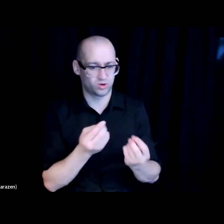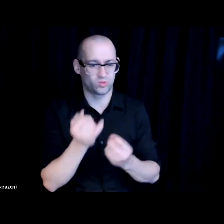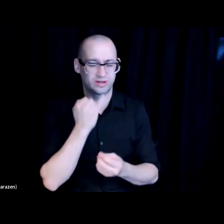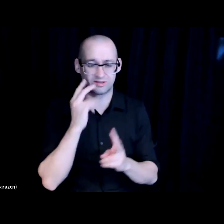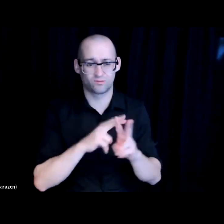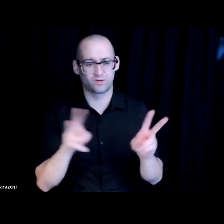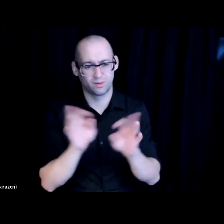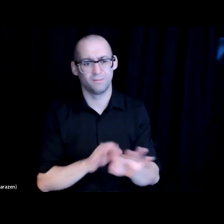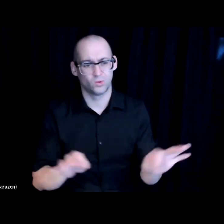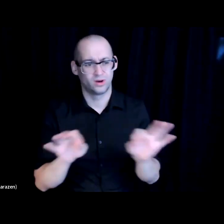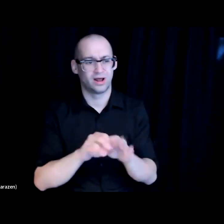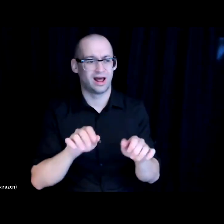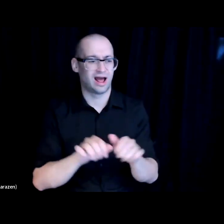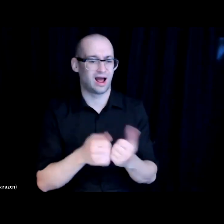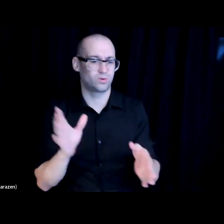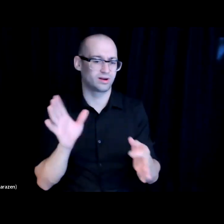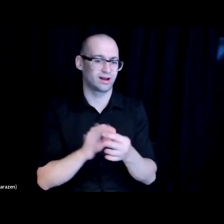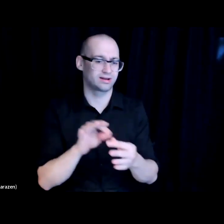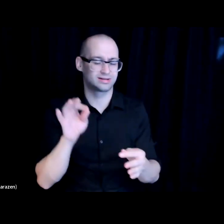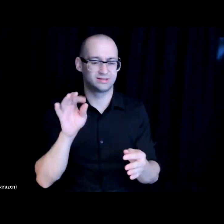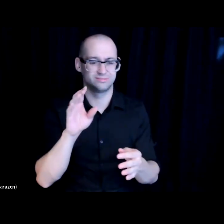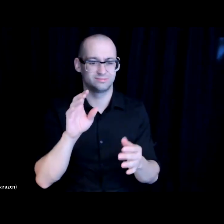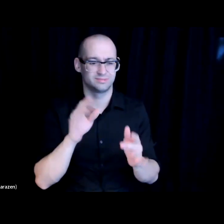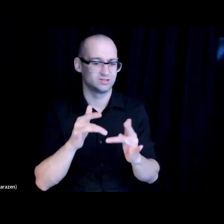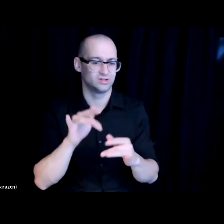You know how we anchor digital equity in our community is community building.